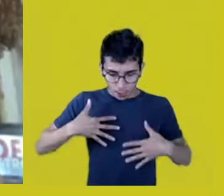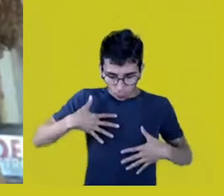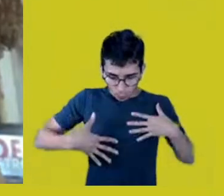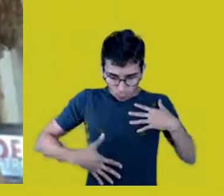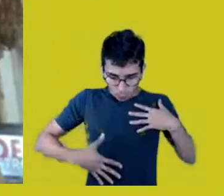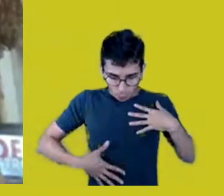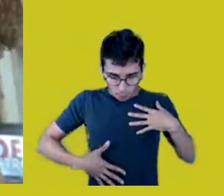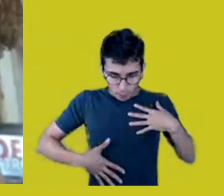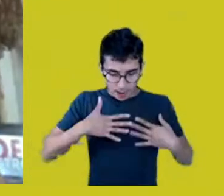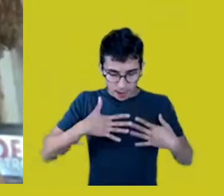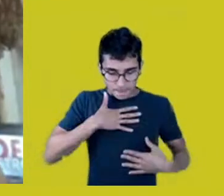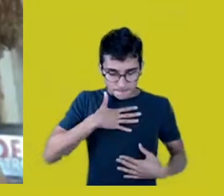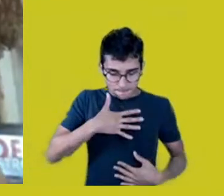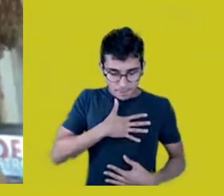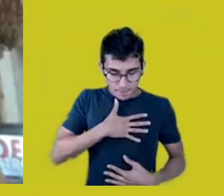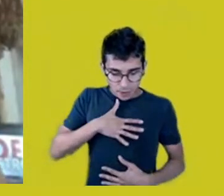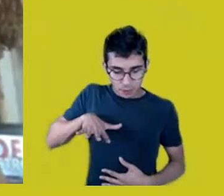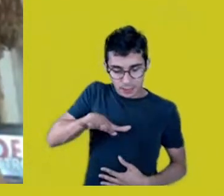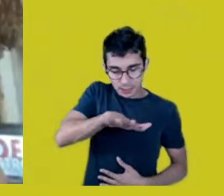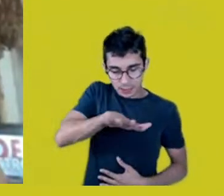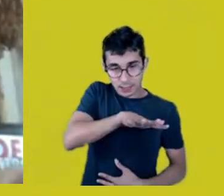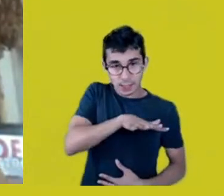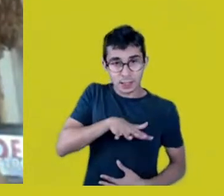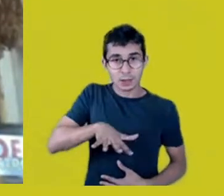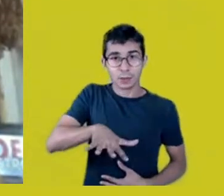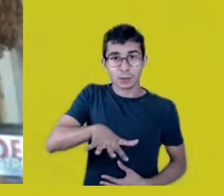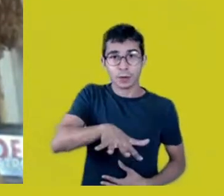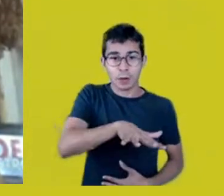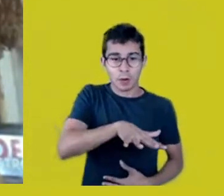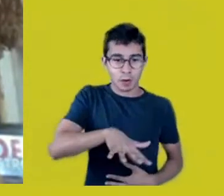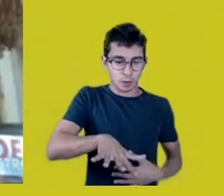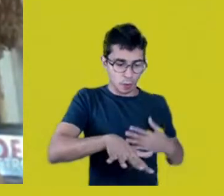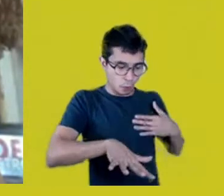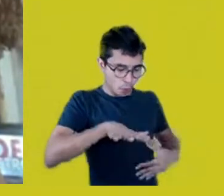and our territory is our body and our spirit.